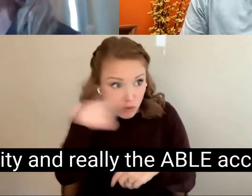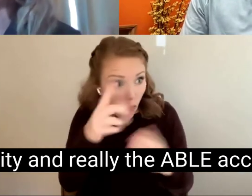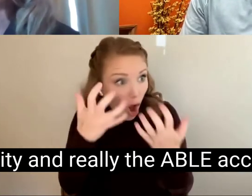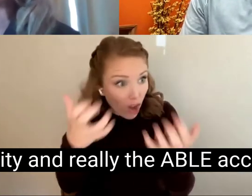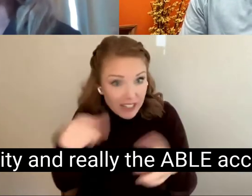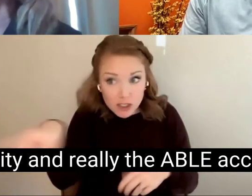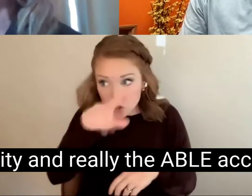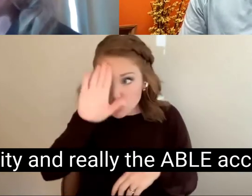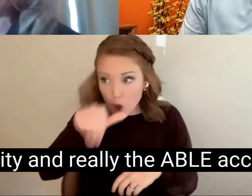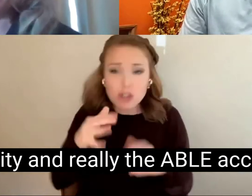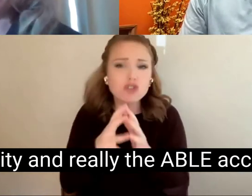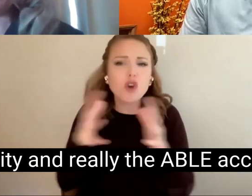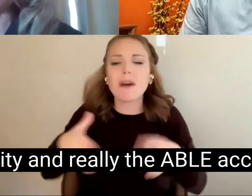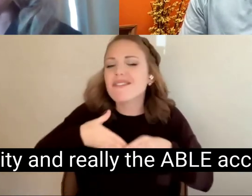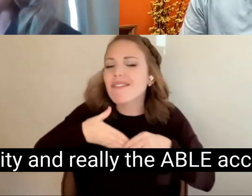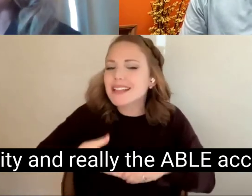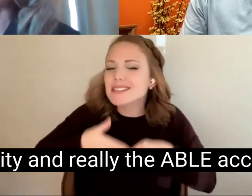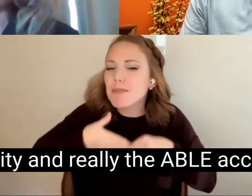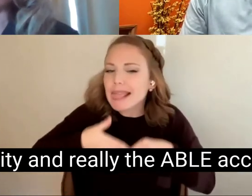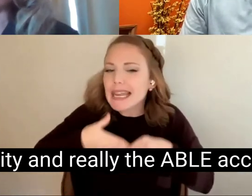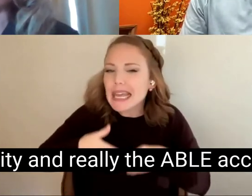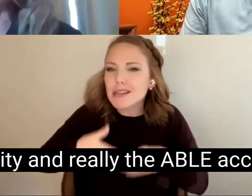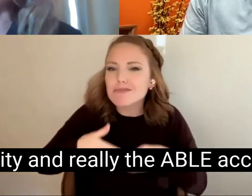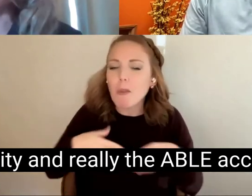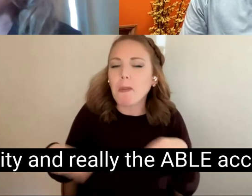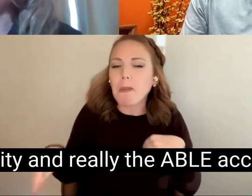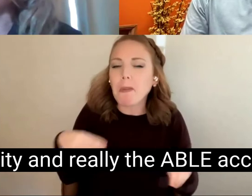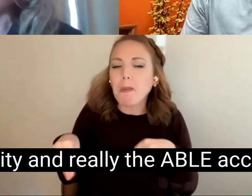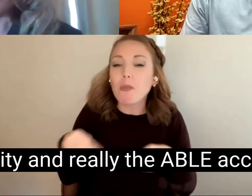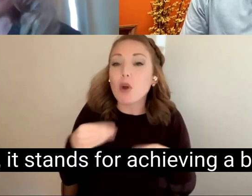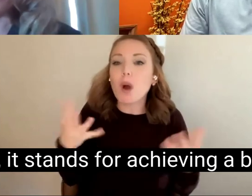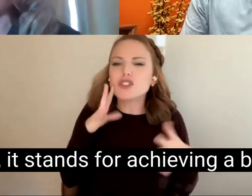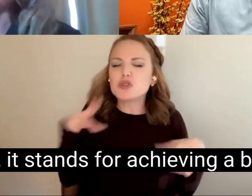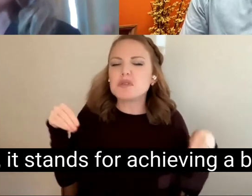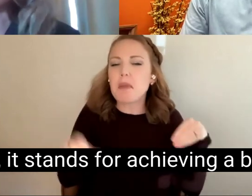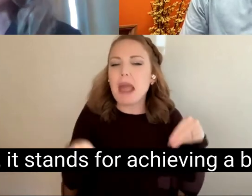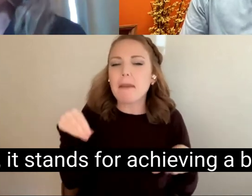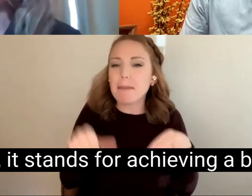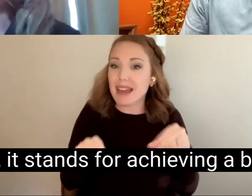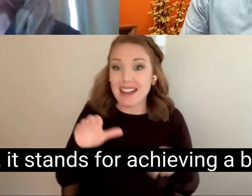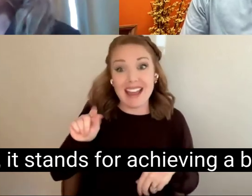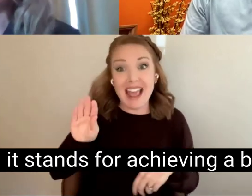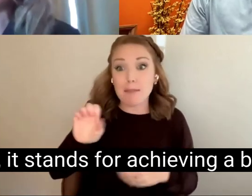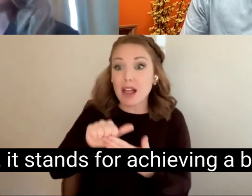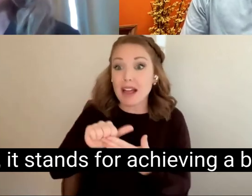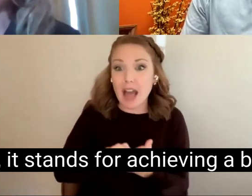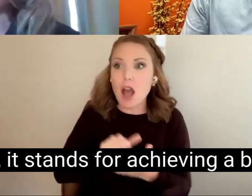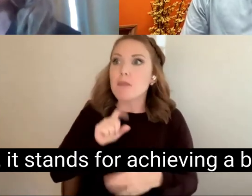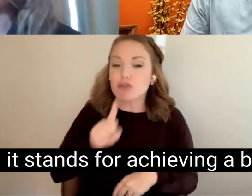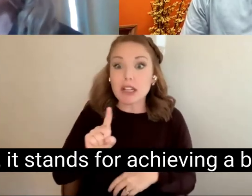flexibility and really the ABLE account. Again, it stands for achieving a better